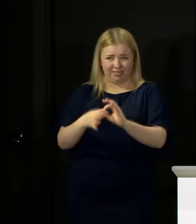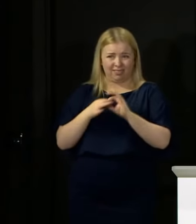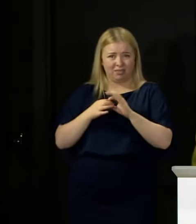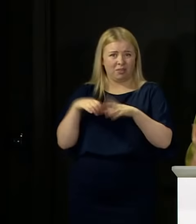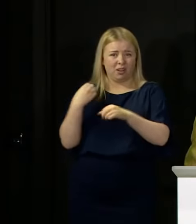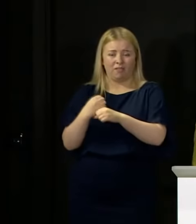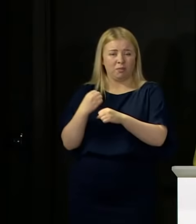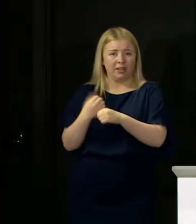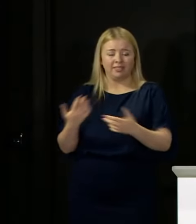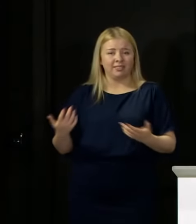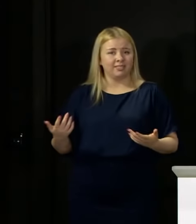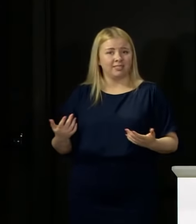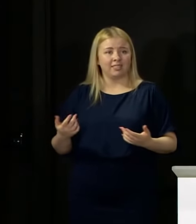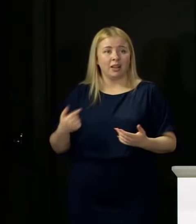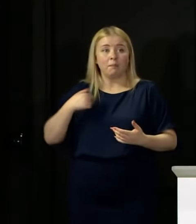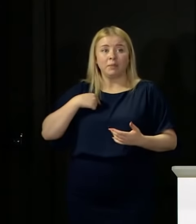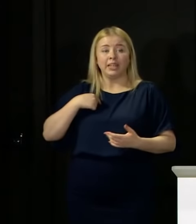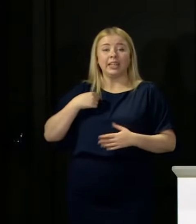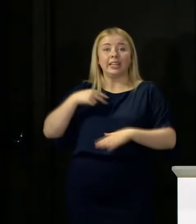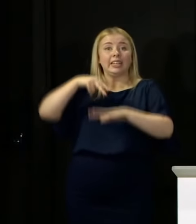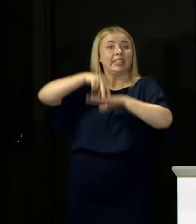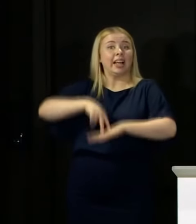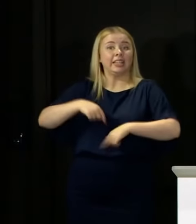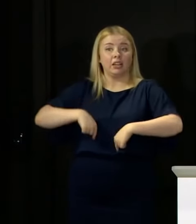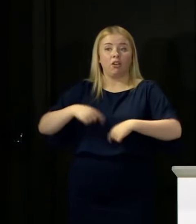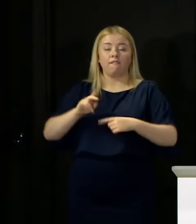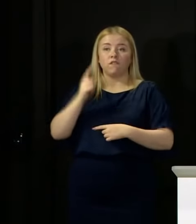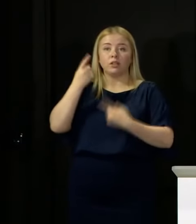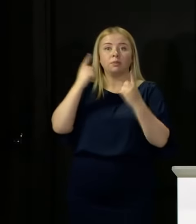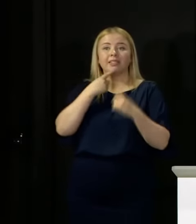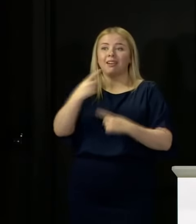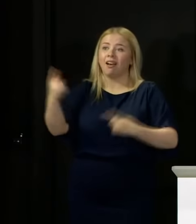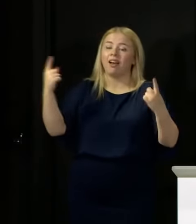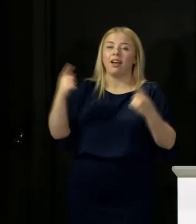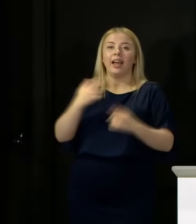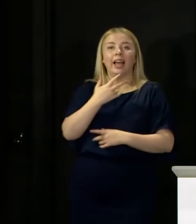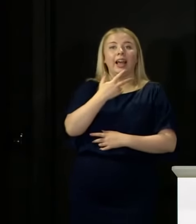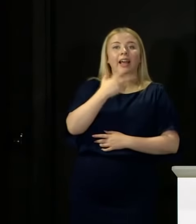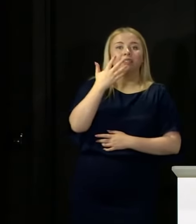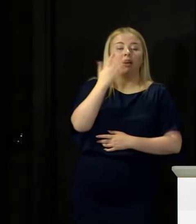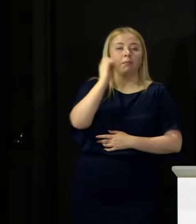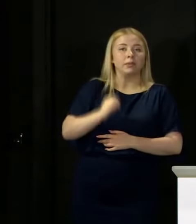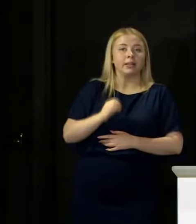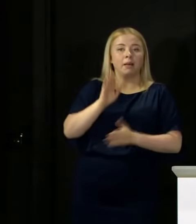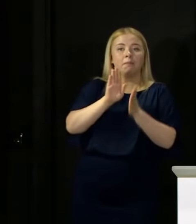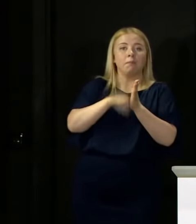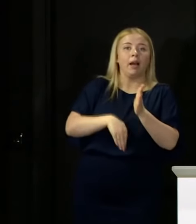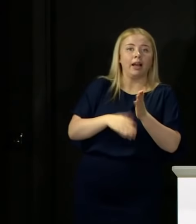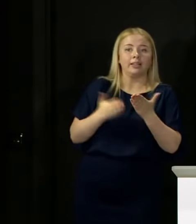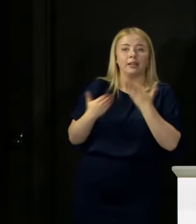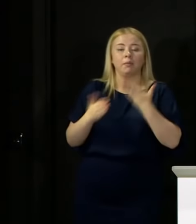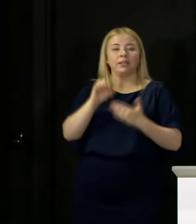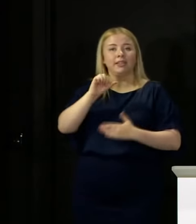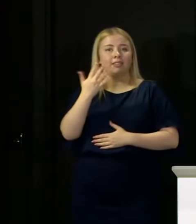moderation, I would be standing here as First Minister saying 85 per cent pass compared to 65 per cent, look at the great increase.